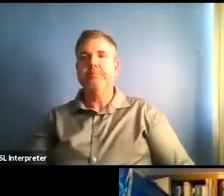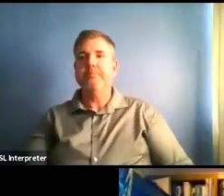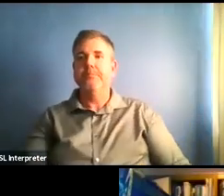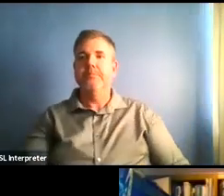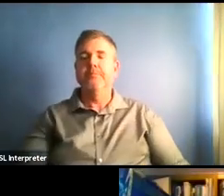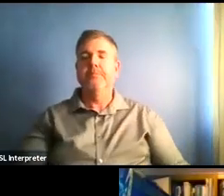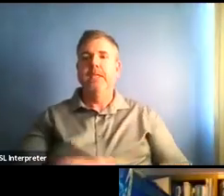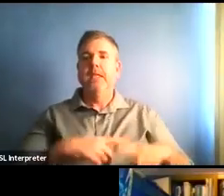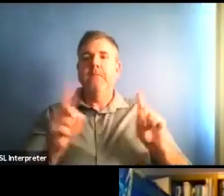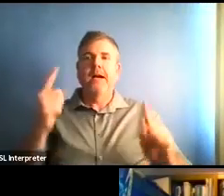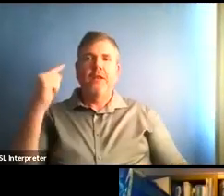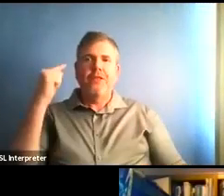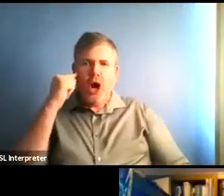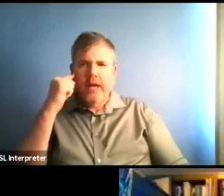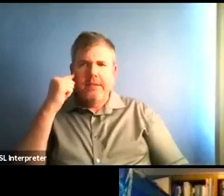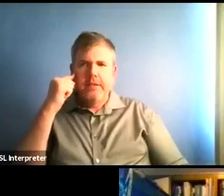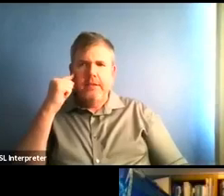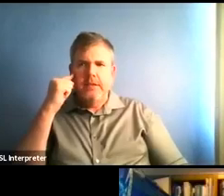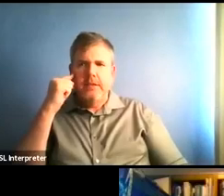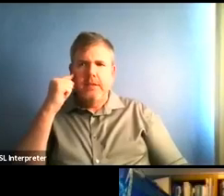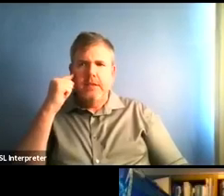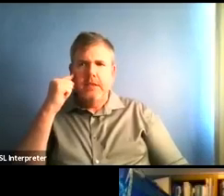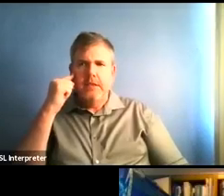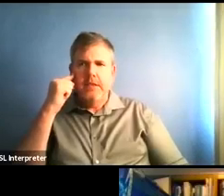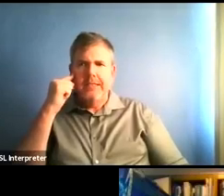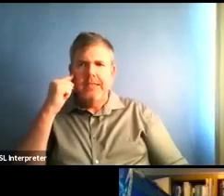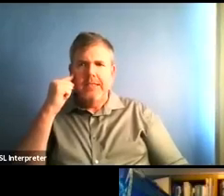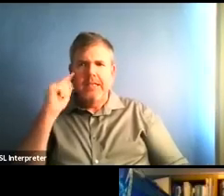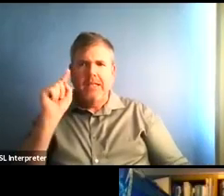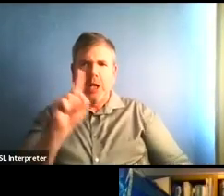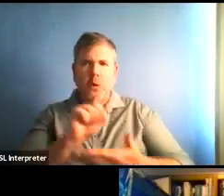That it would be the week ending September 22nd.